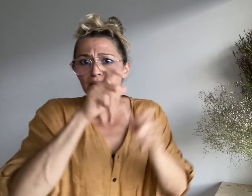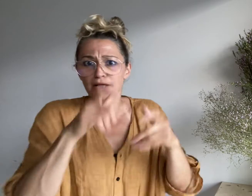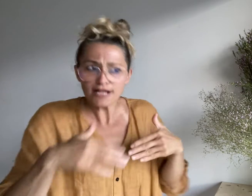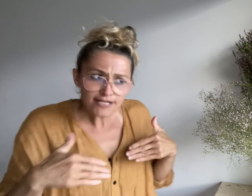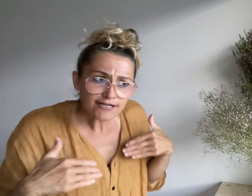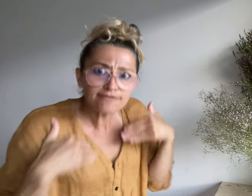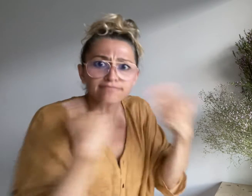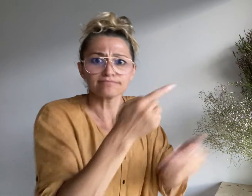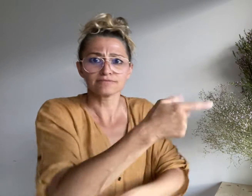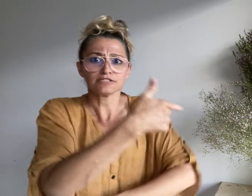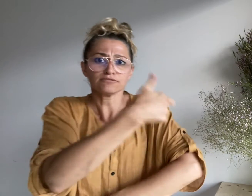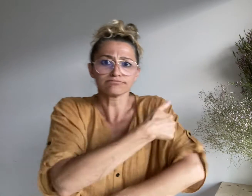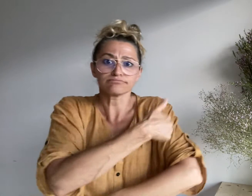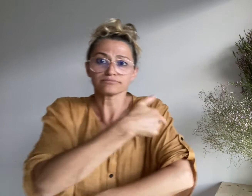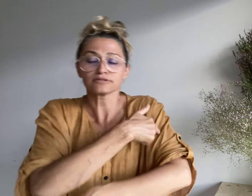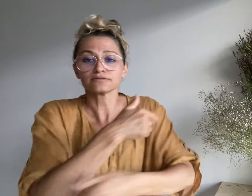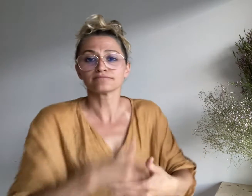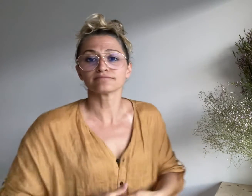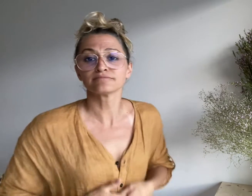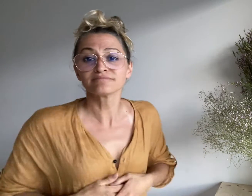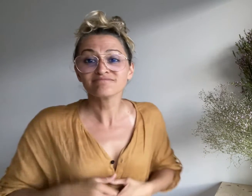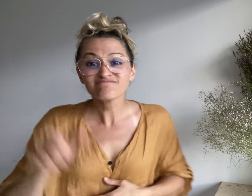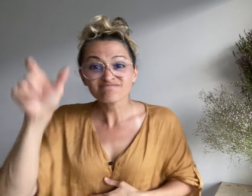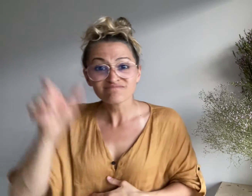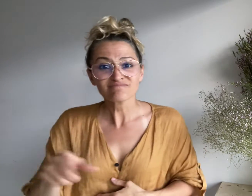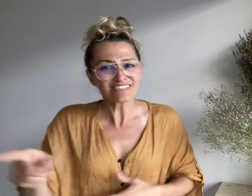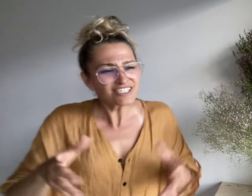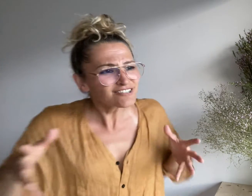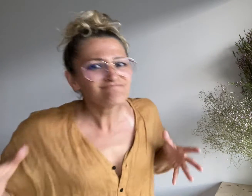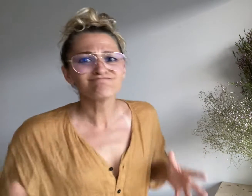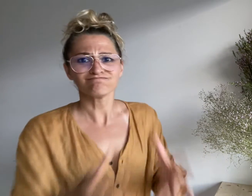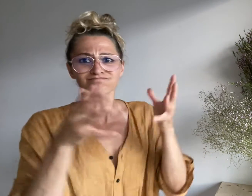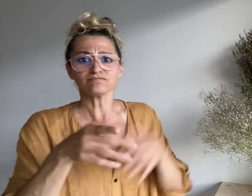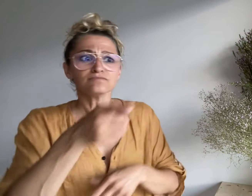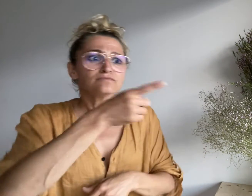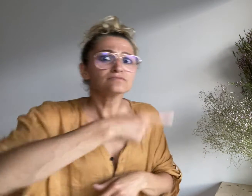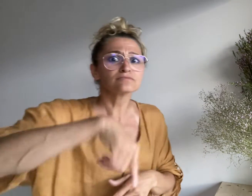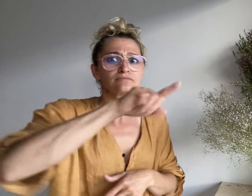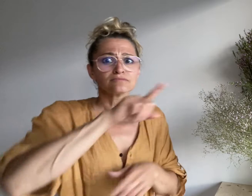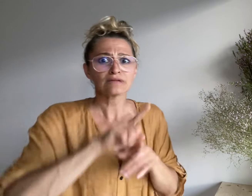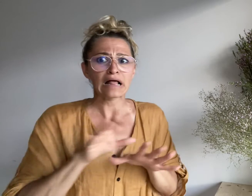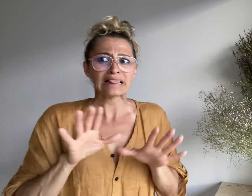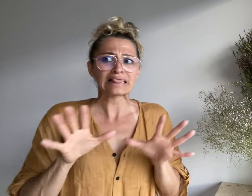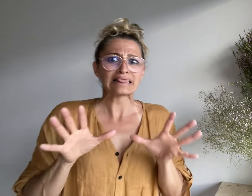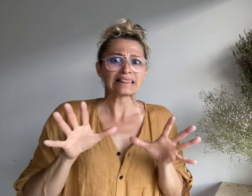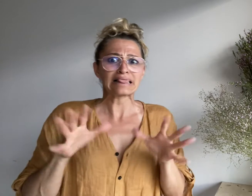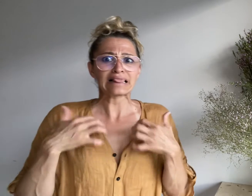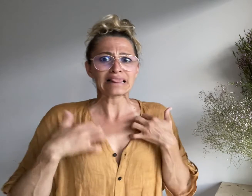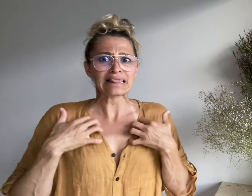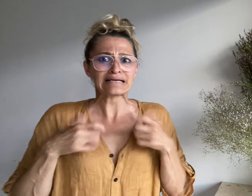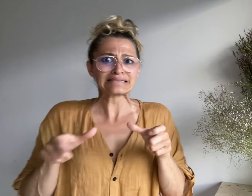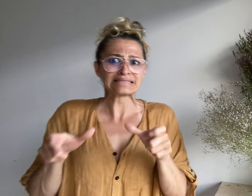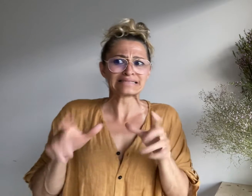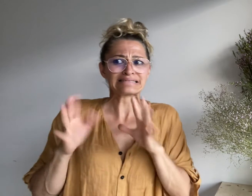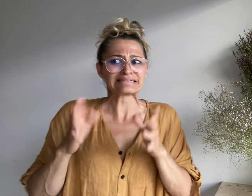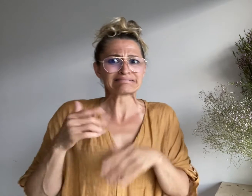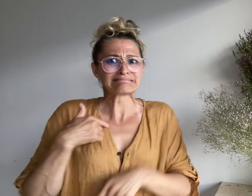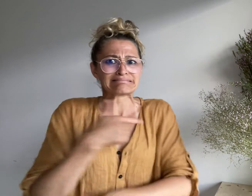to get vaccines. He encourages those who are hesitant